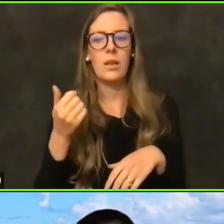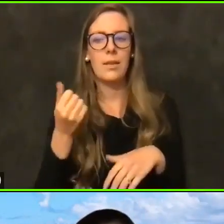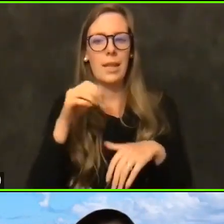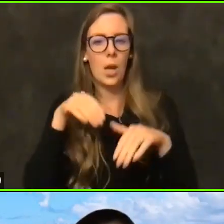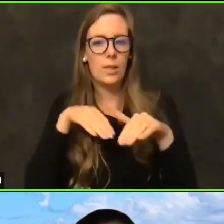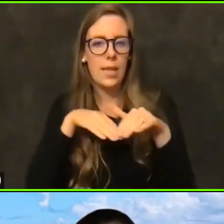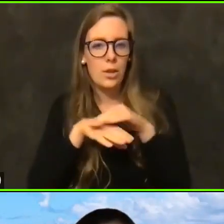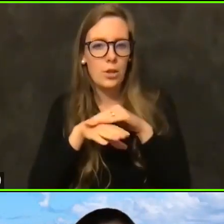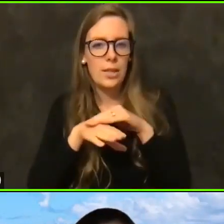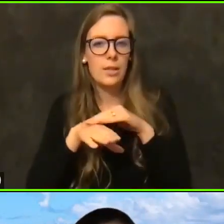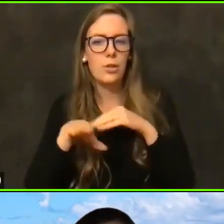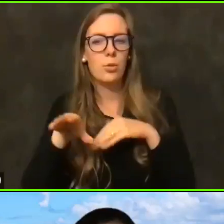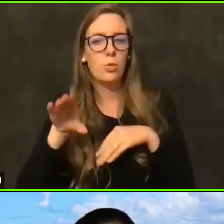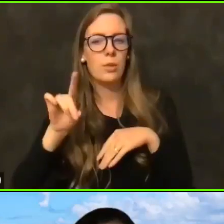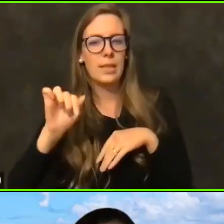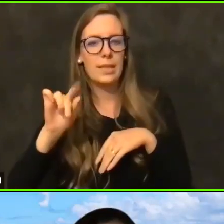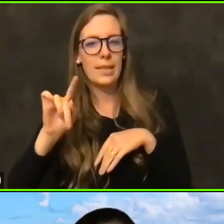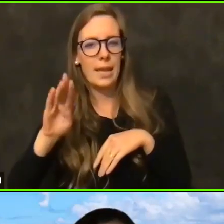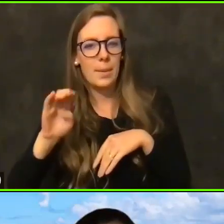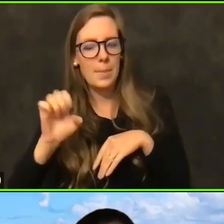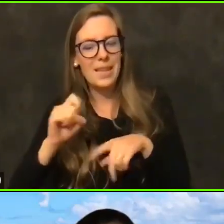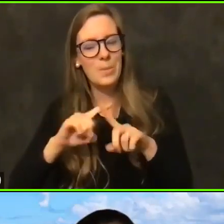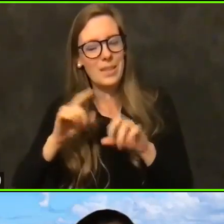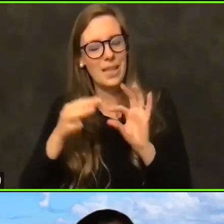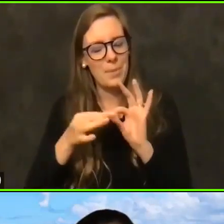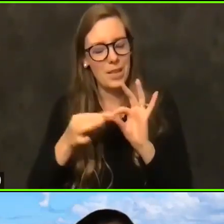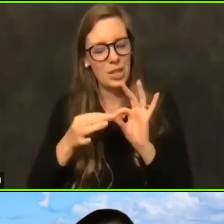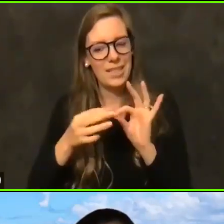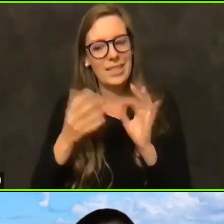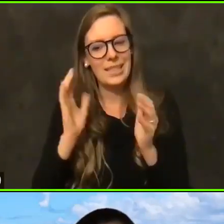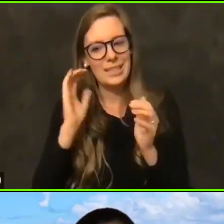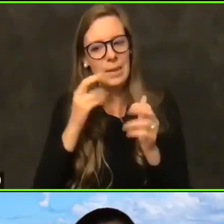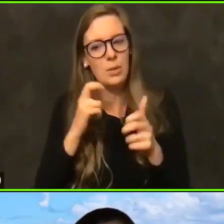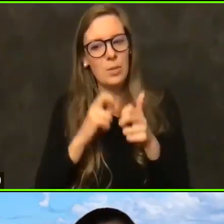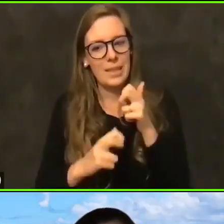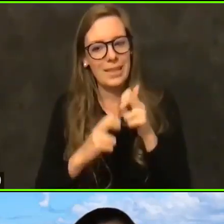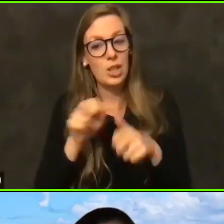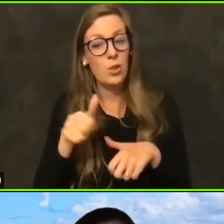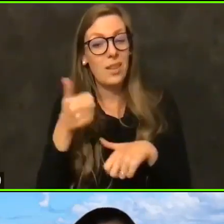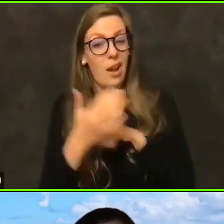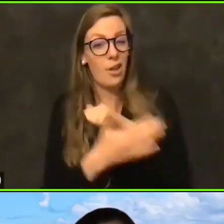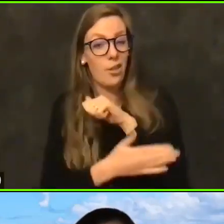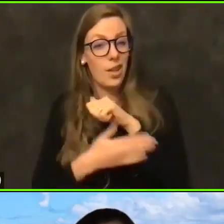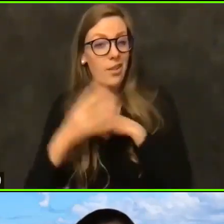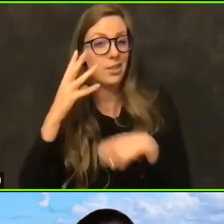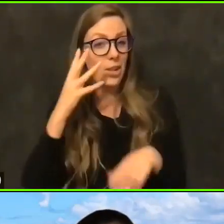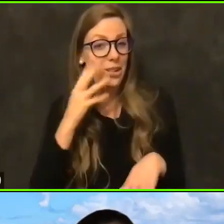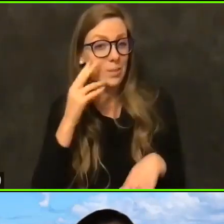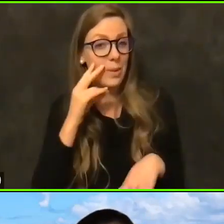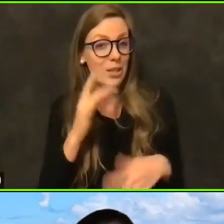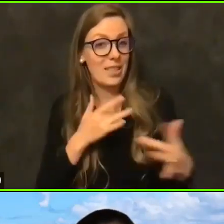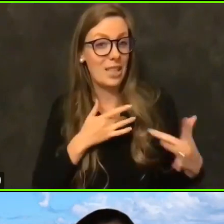But as I mentioned, this seems to be an issue that other counties are experiencing and concerned about as well.